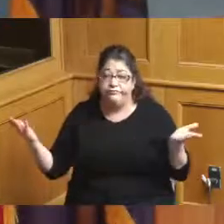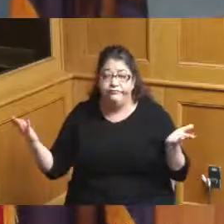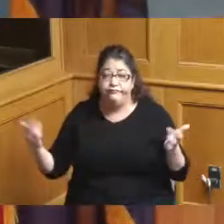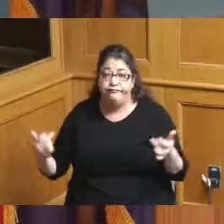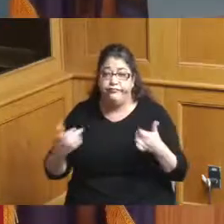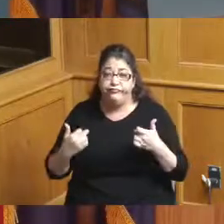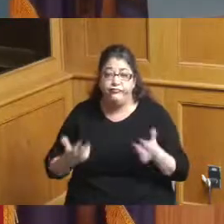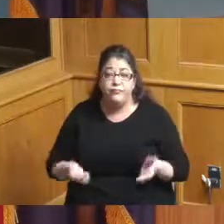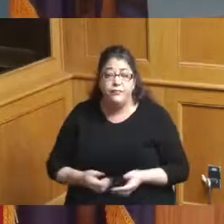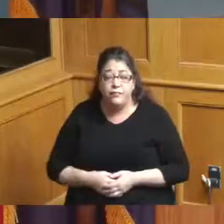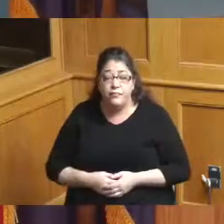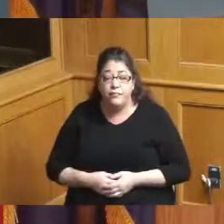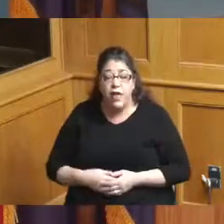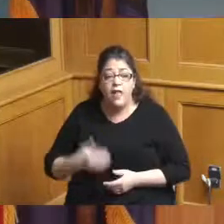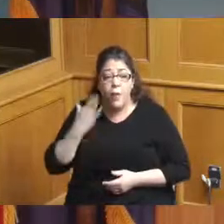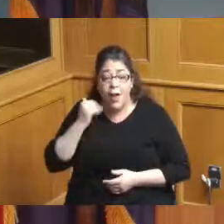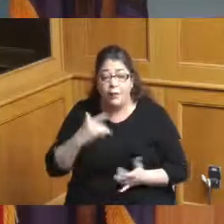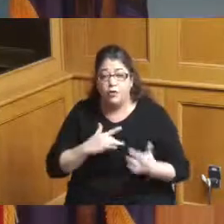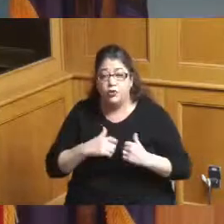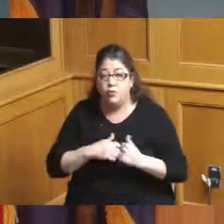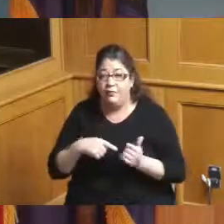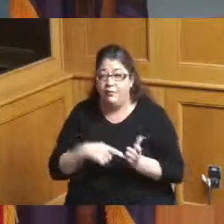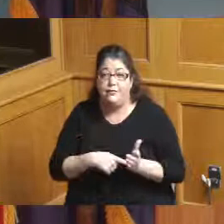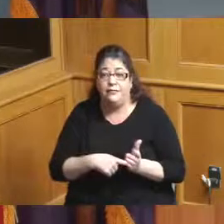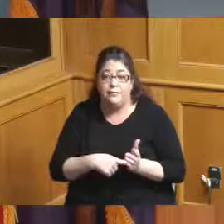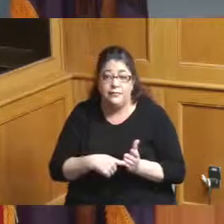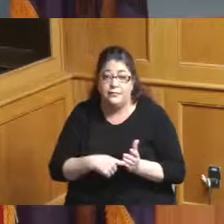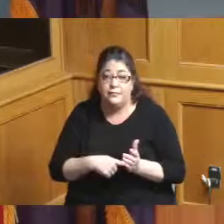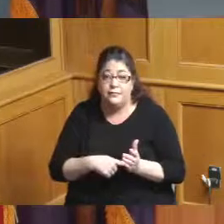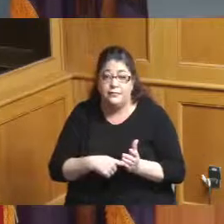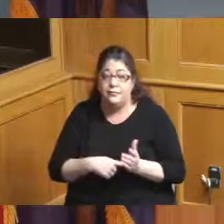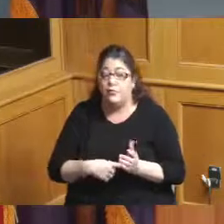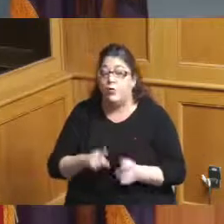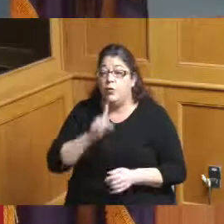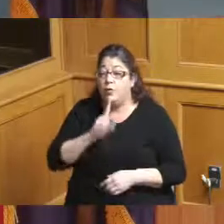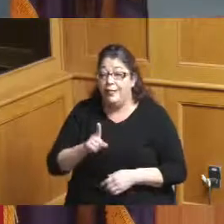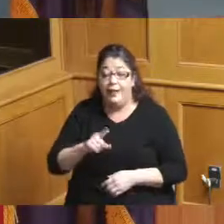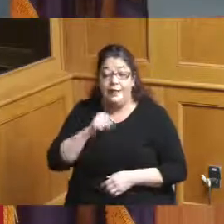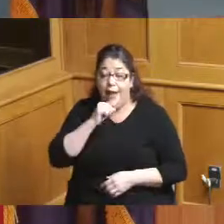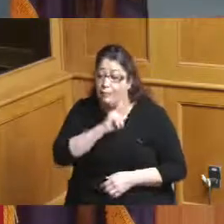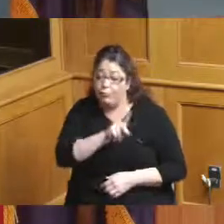I'm concerned it's nothing personal with anything or the administration I we got people sitting here